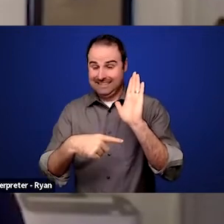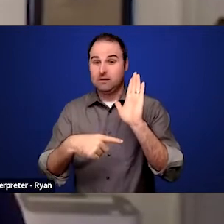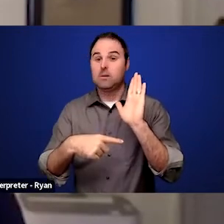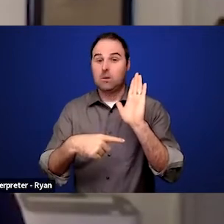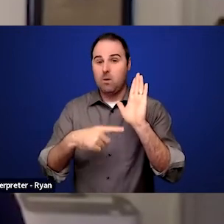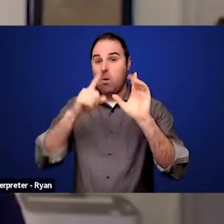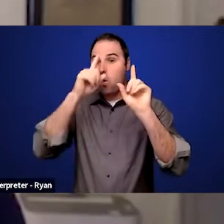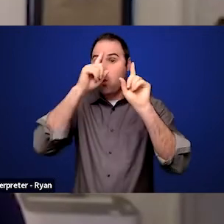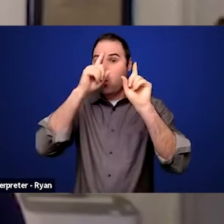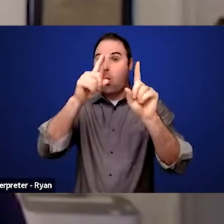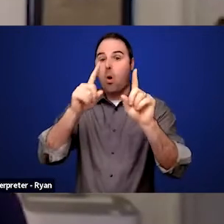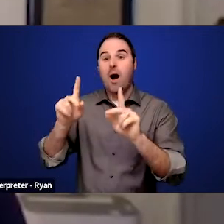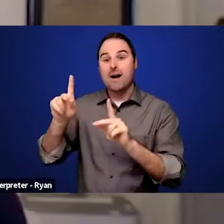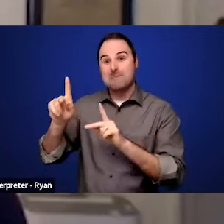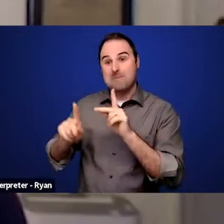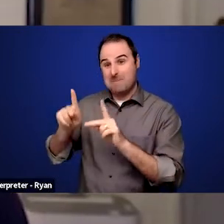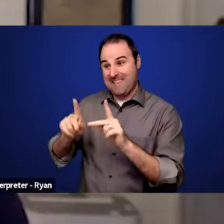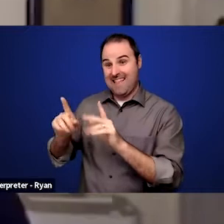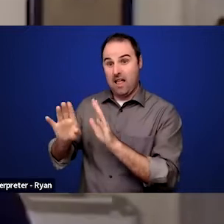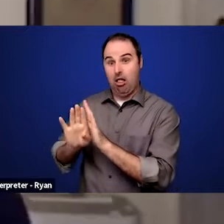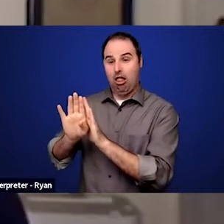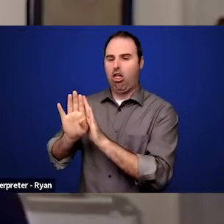Unlike countries like China and countries in Asia